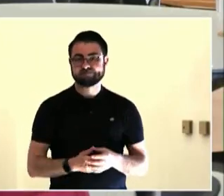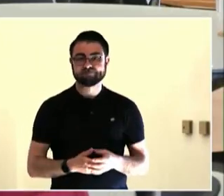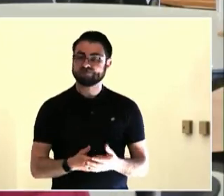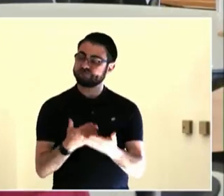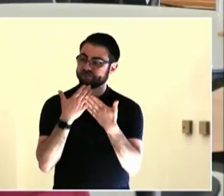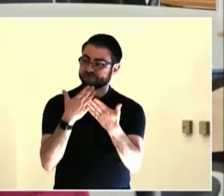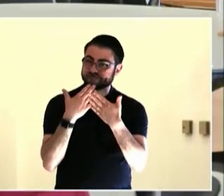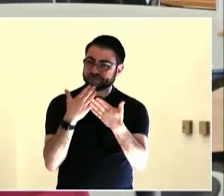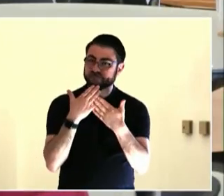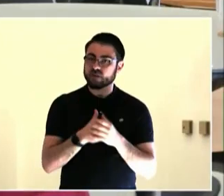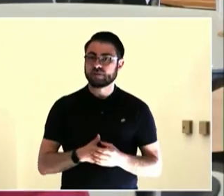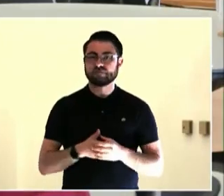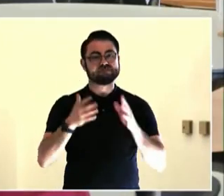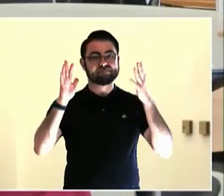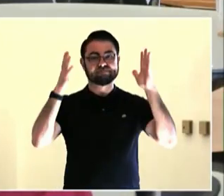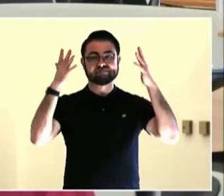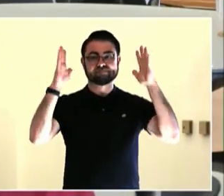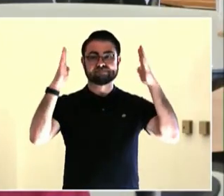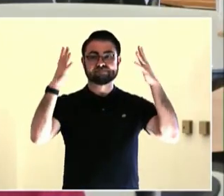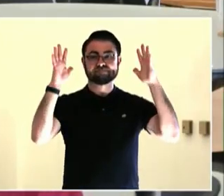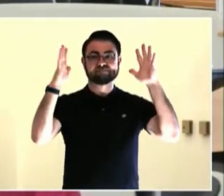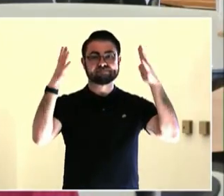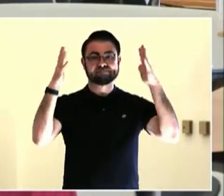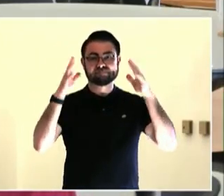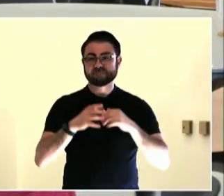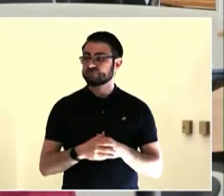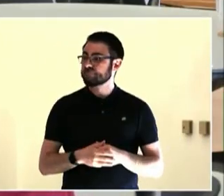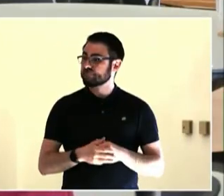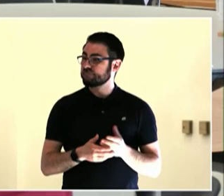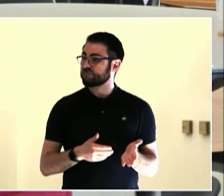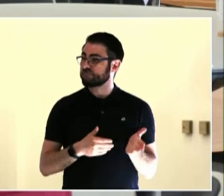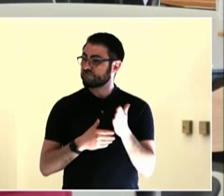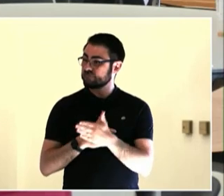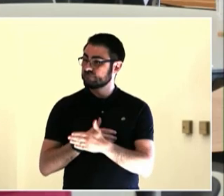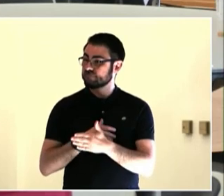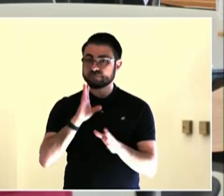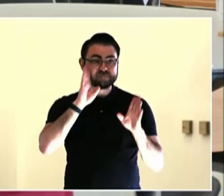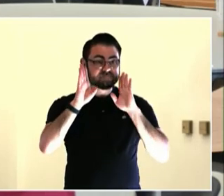unhoused but lacking hygiene facilities, lacking -- we did